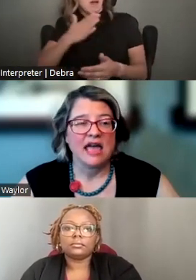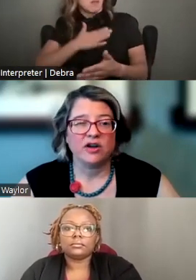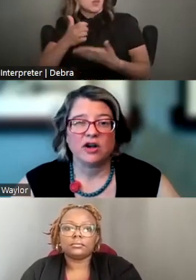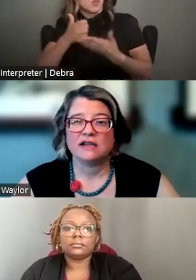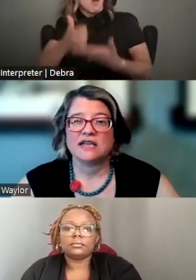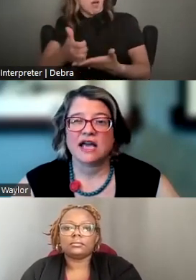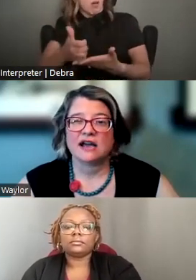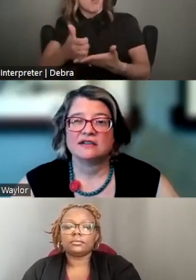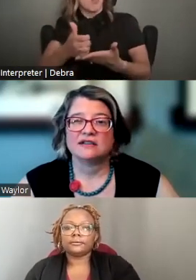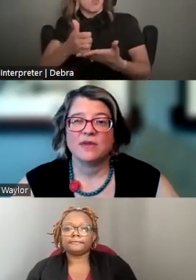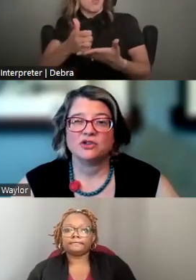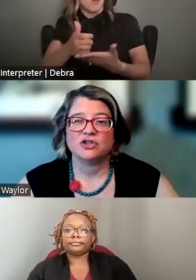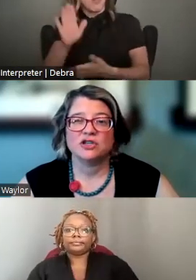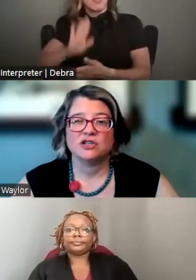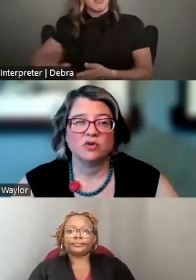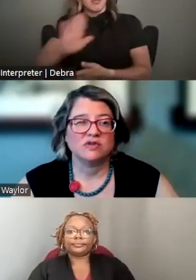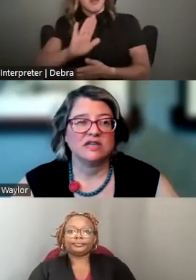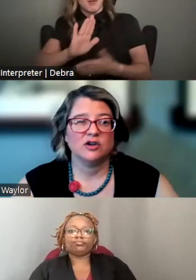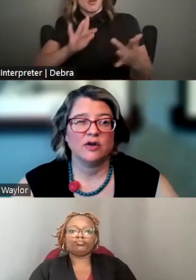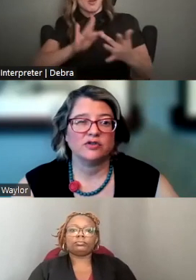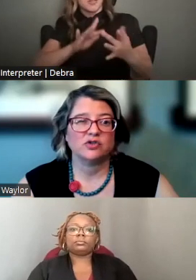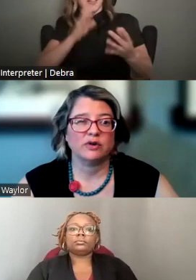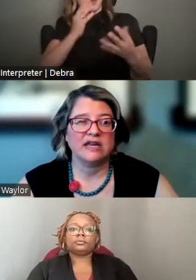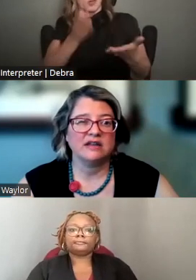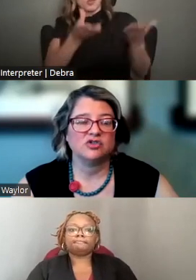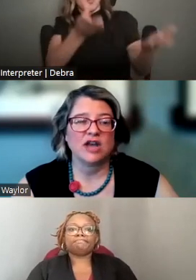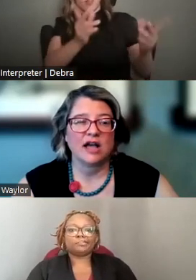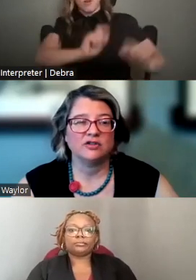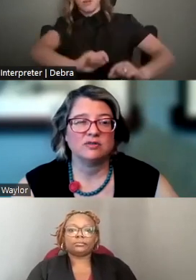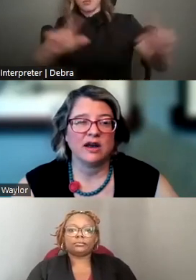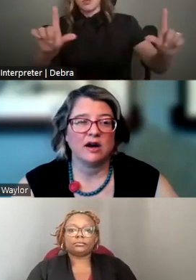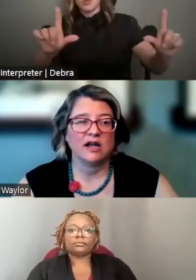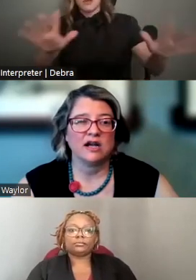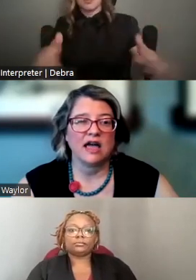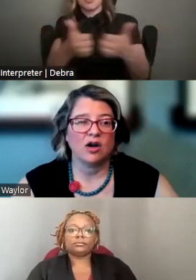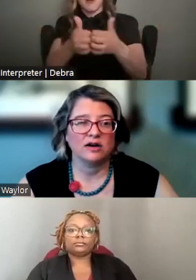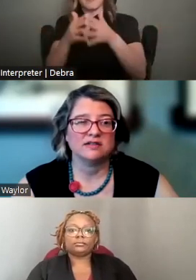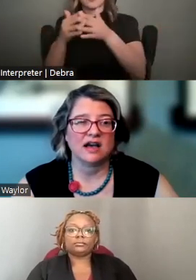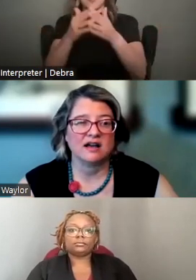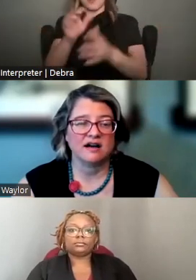AND THEIR CONTACT INFORMATION IS POSTED HERE ON THE SCREEN. IT'S CHALLENGE AMERICA AT ARTS.GOV.